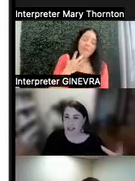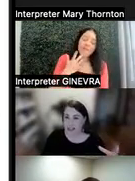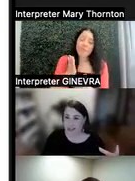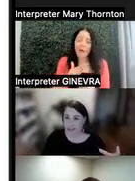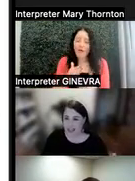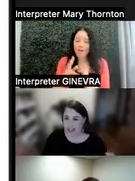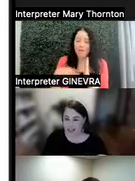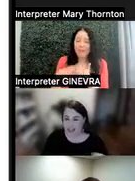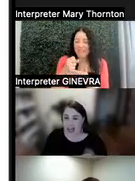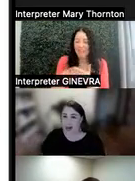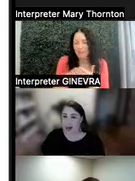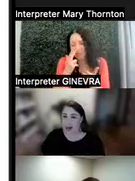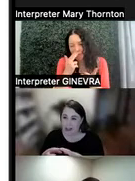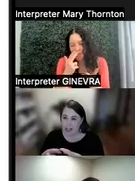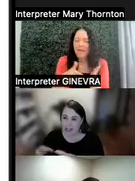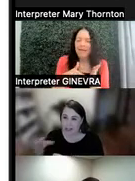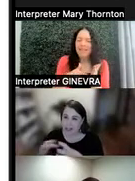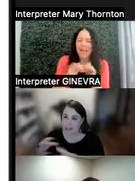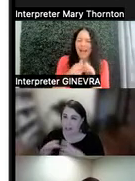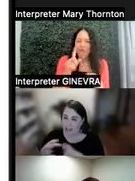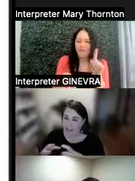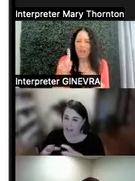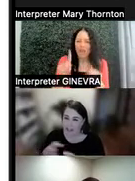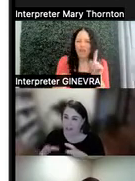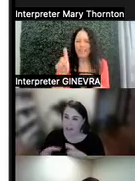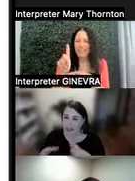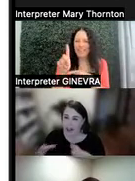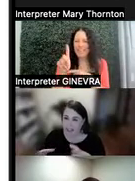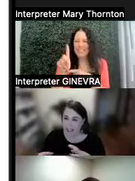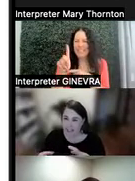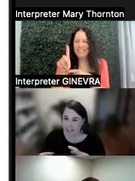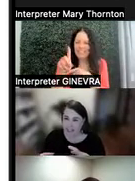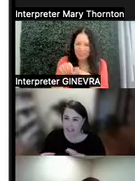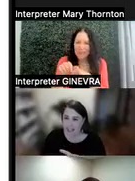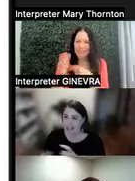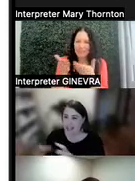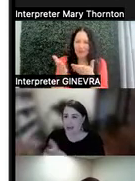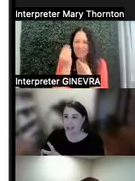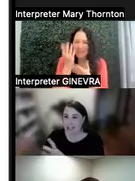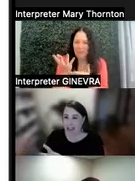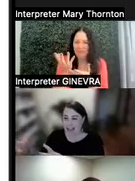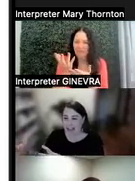a syllabus is how varied the disability services information often is. It's towards the end--